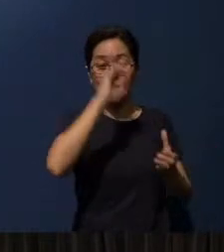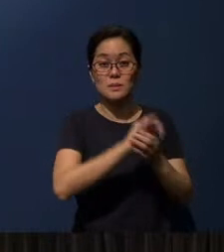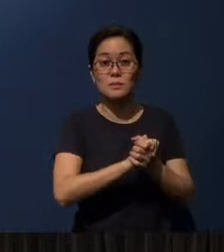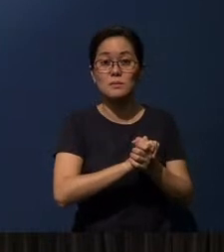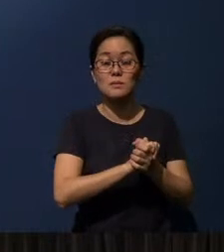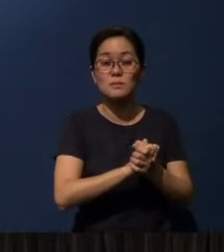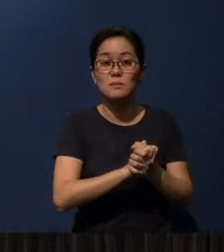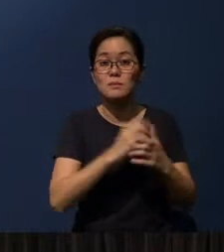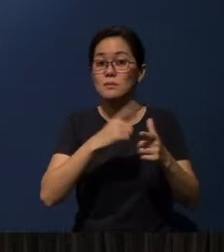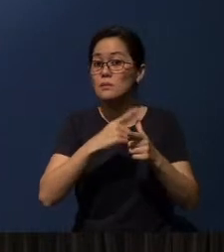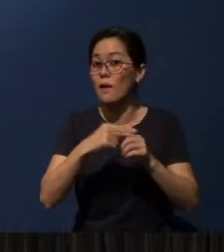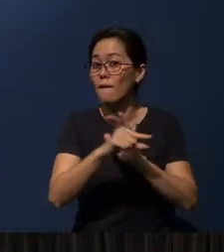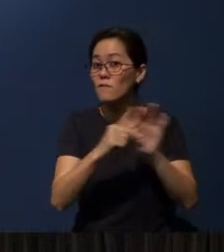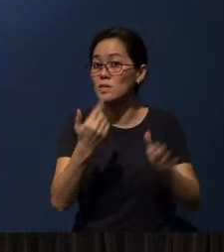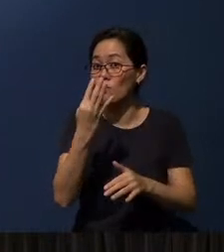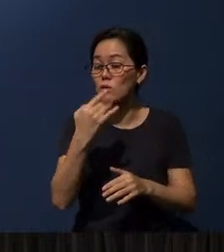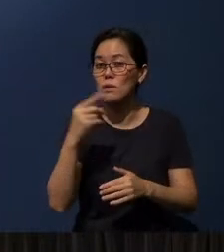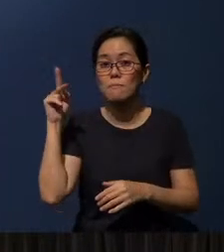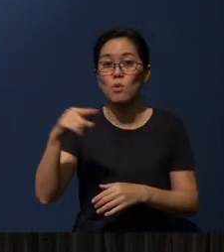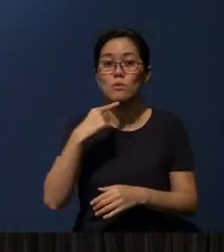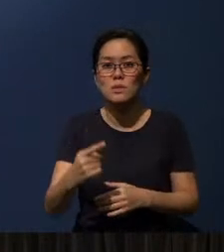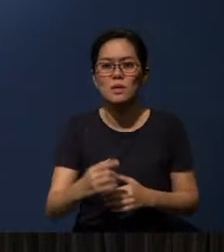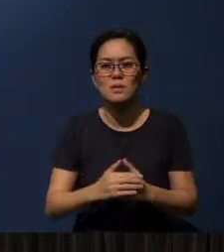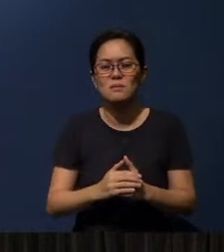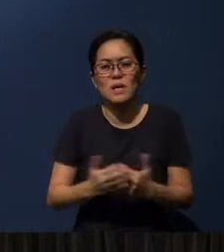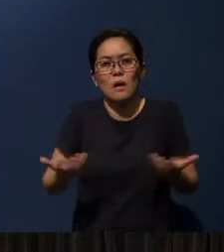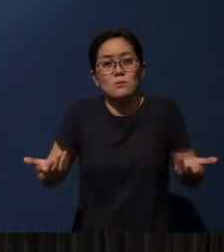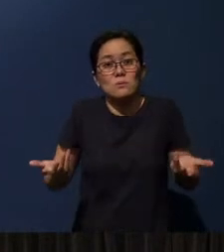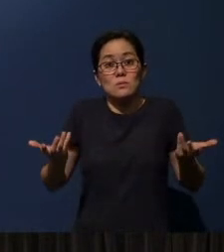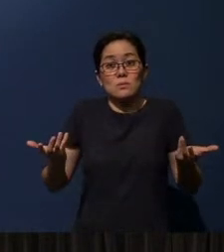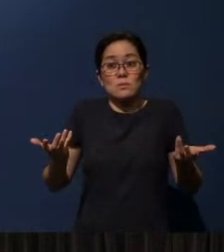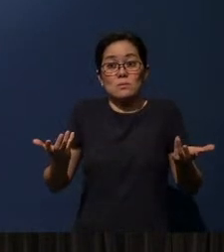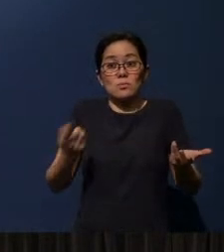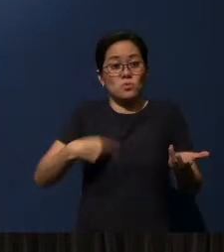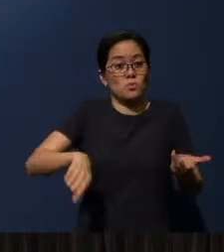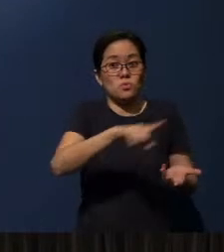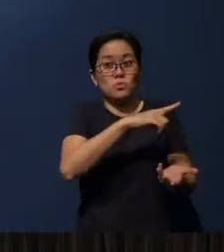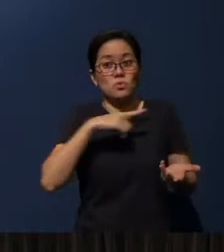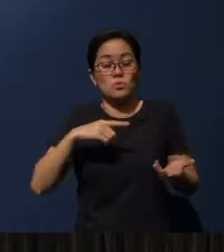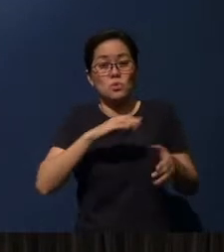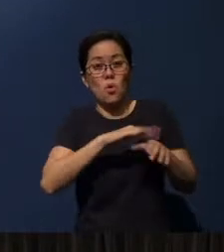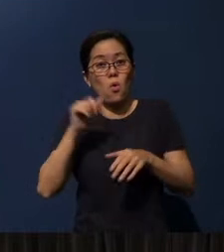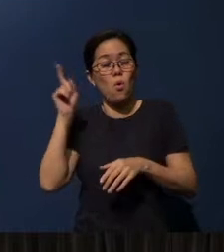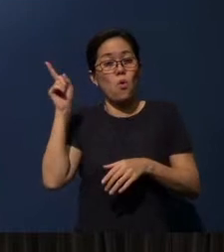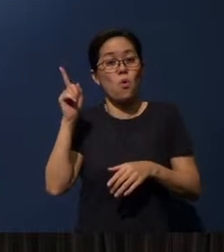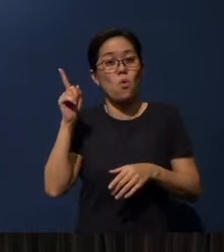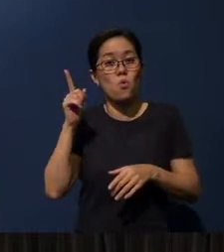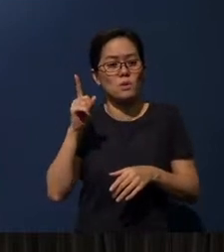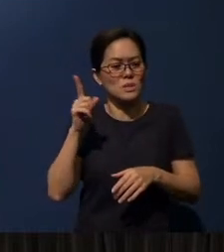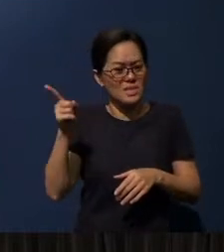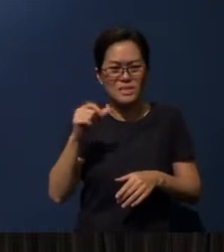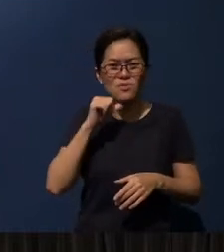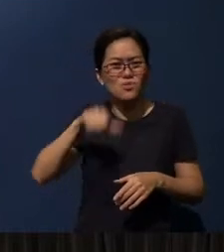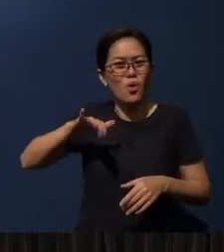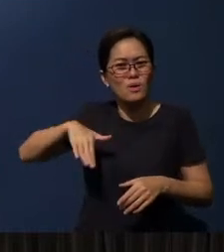And then in verse 14, Paul says, “How then shall they call on Him in whom they have not believed?